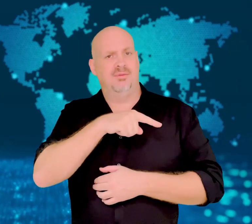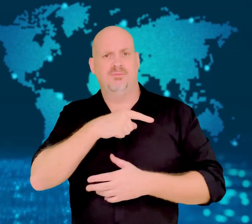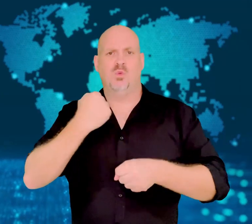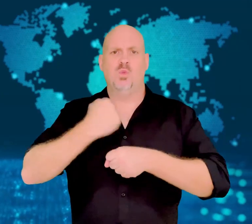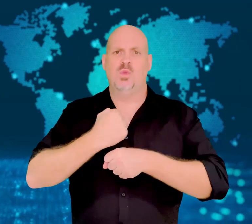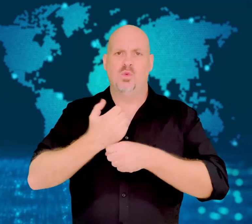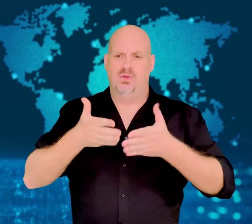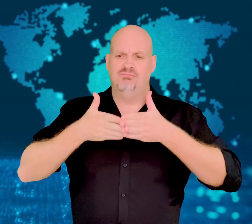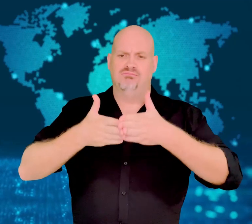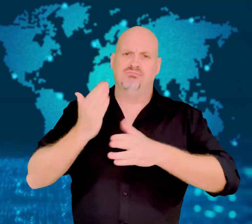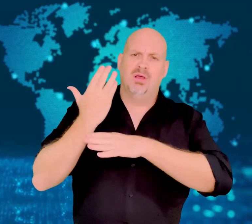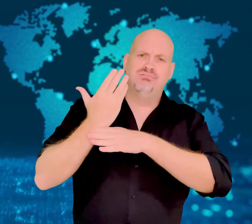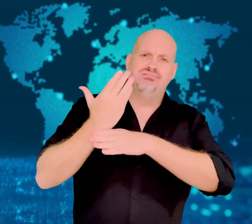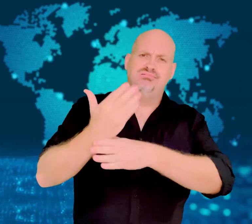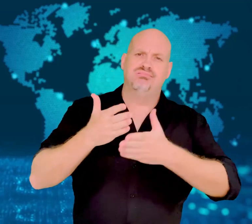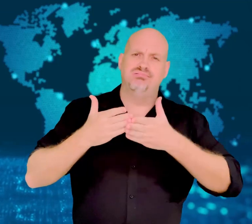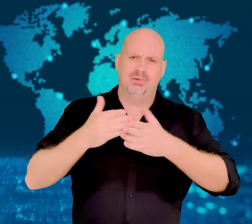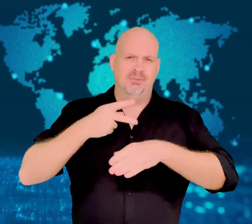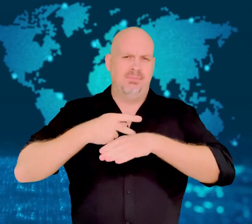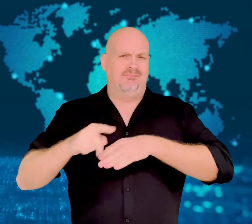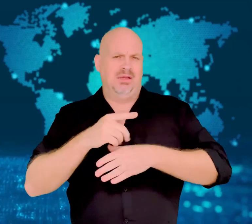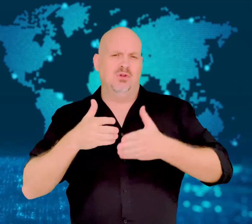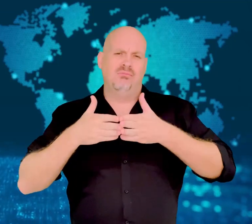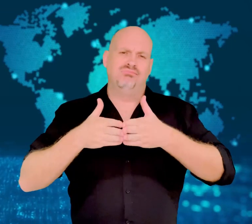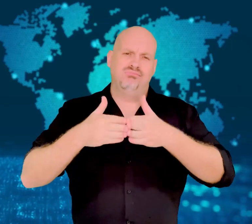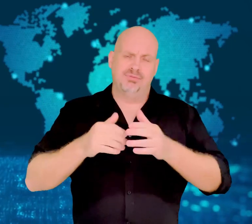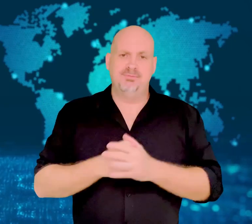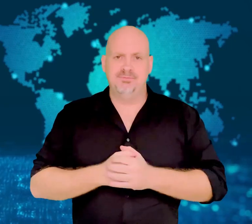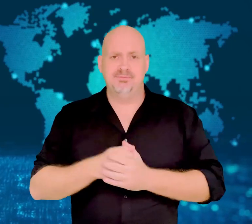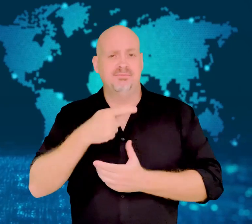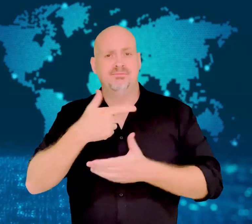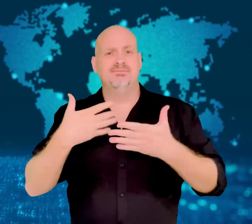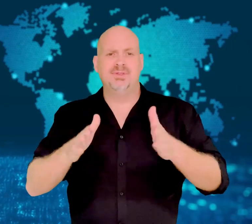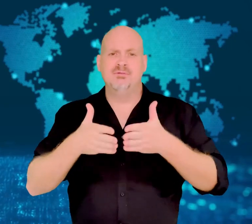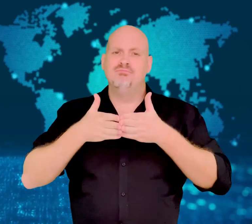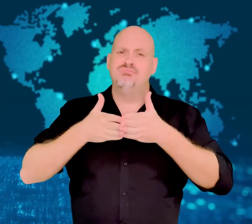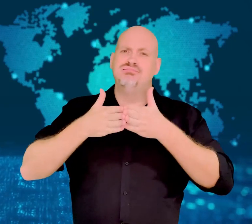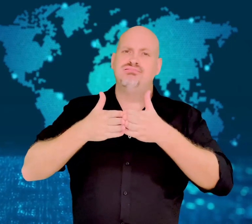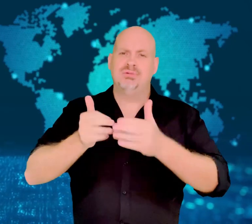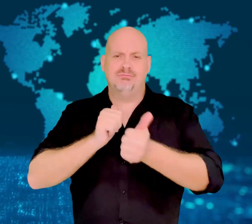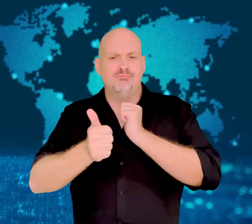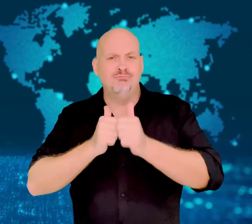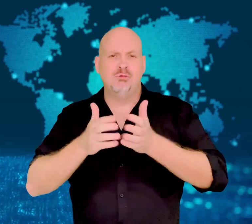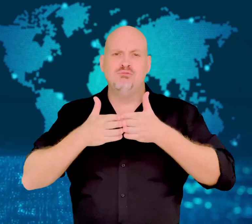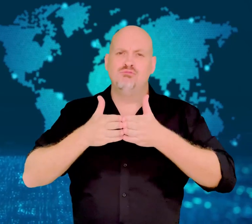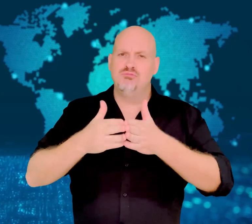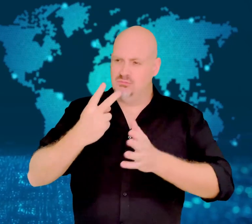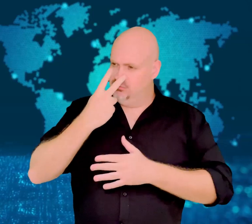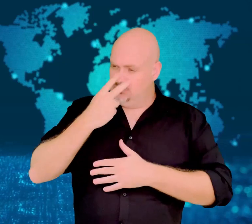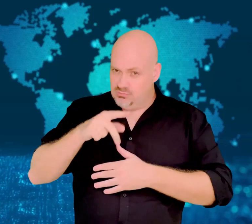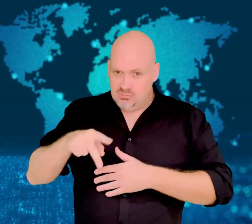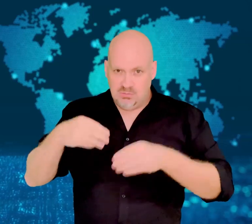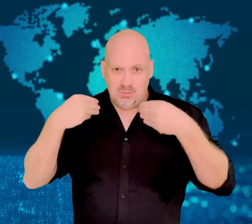a professional yachtsman in the country.